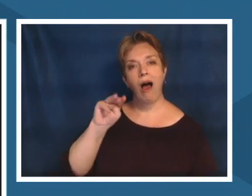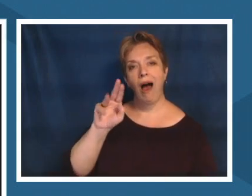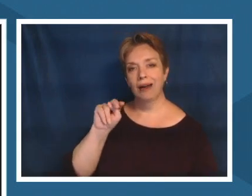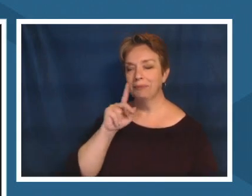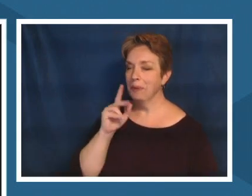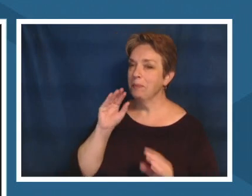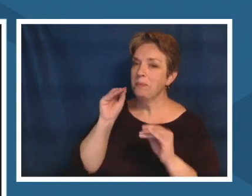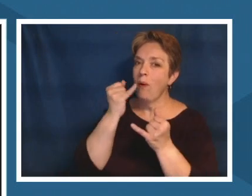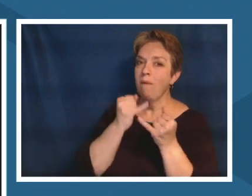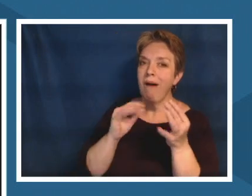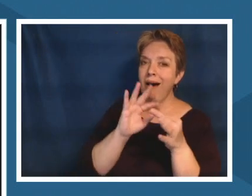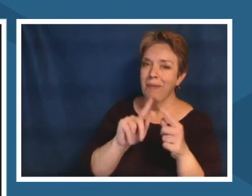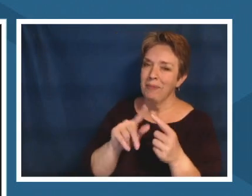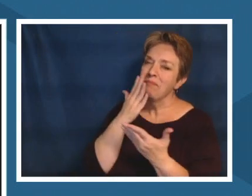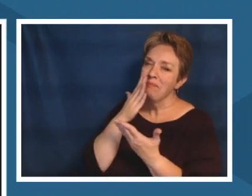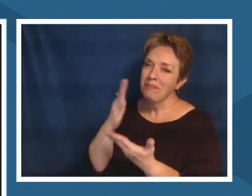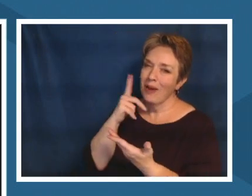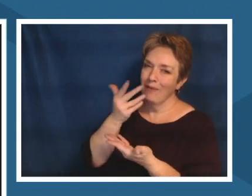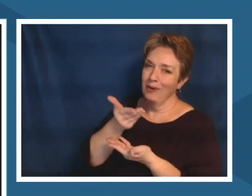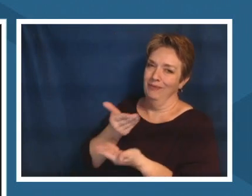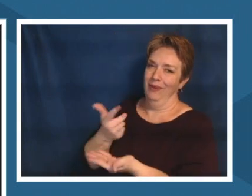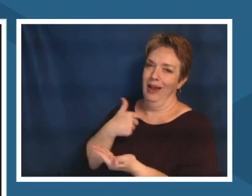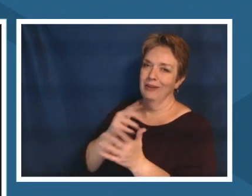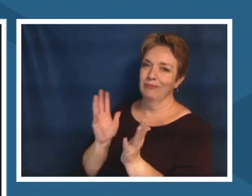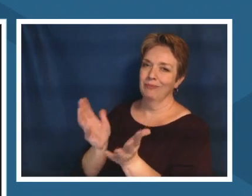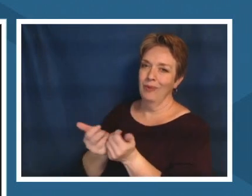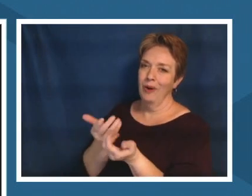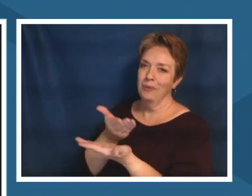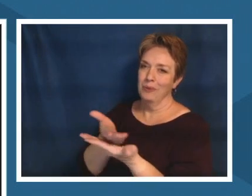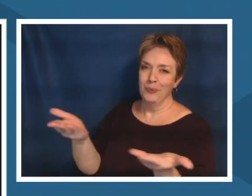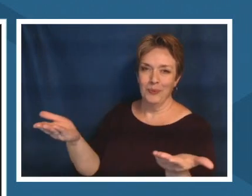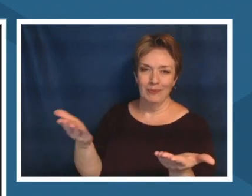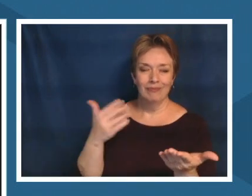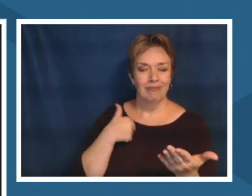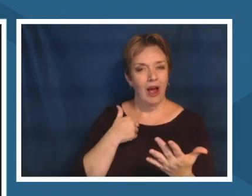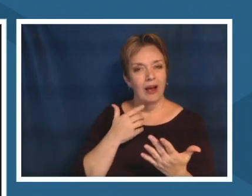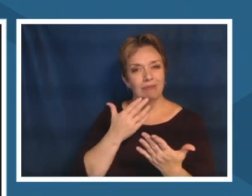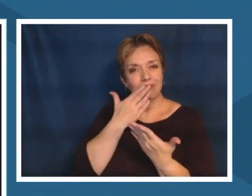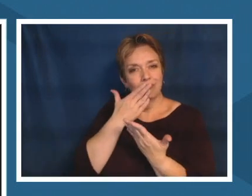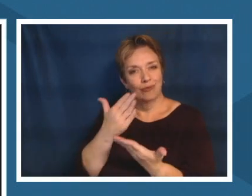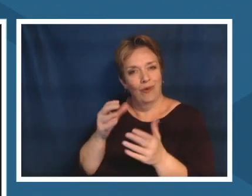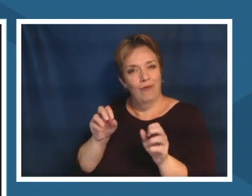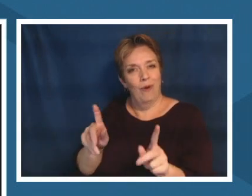appreciate just having a moment to